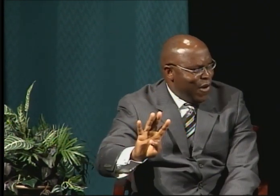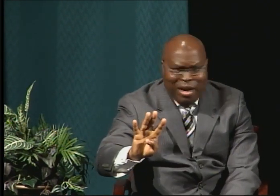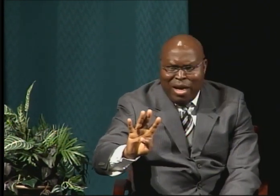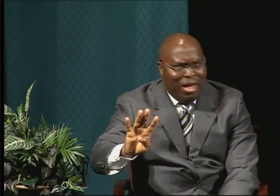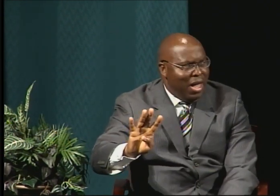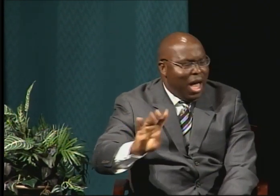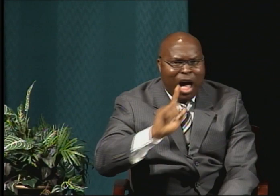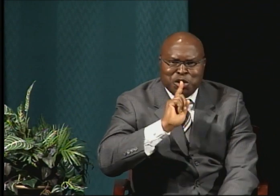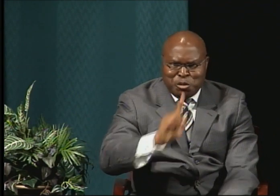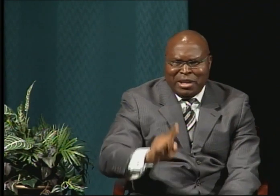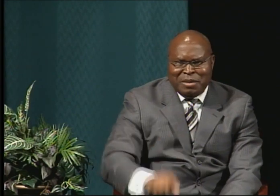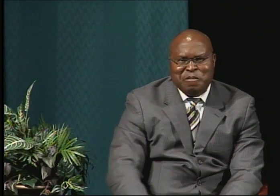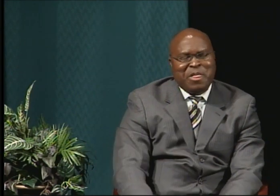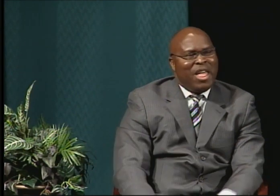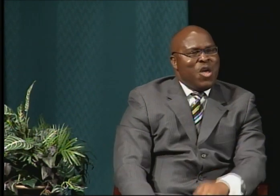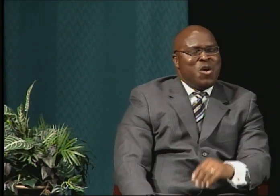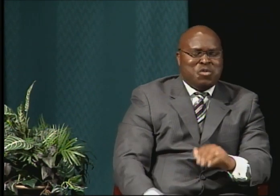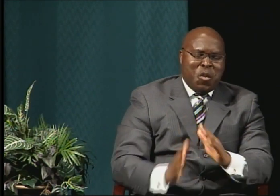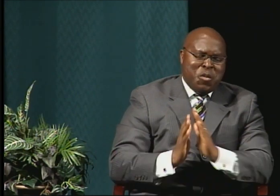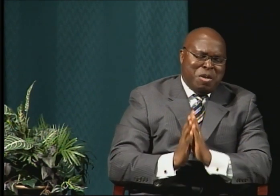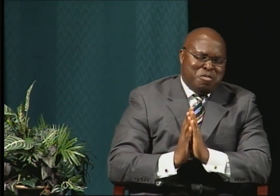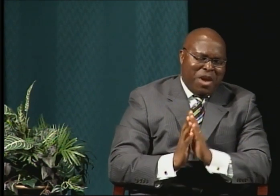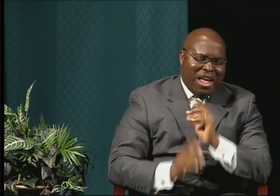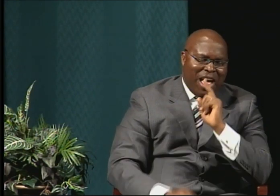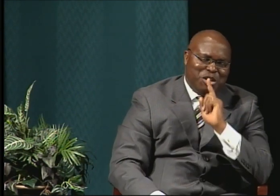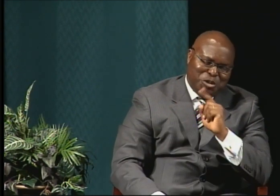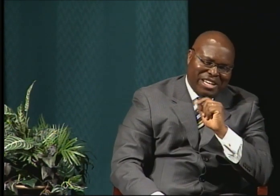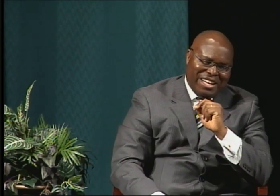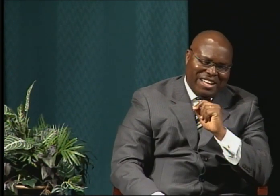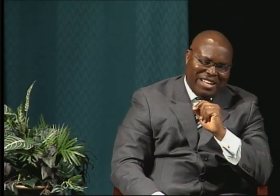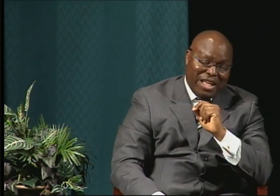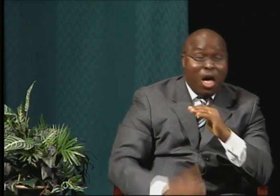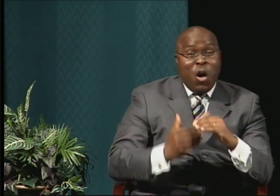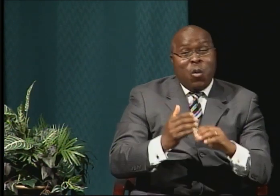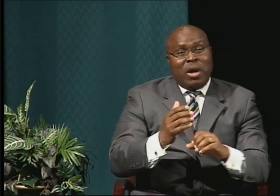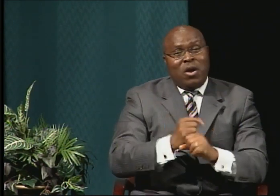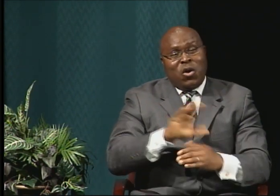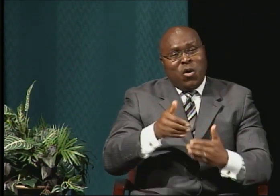We got all of our requests before April 25th.